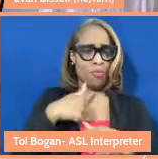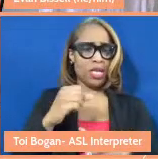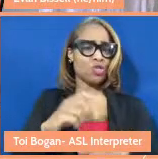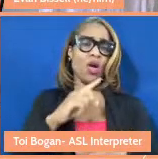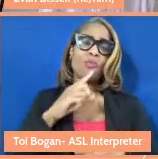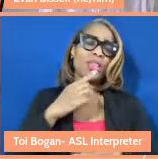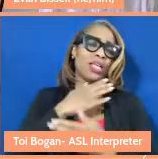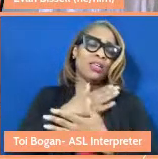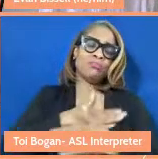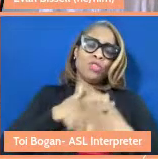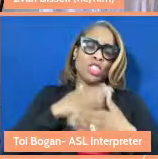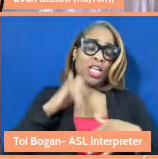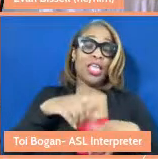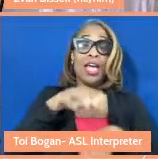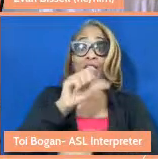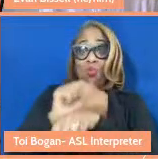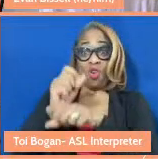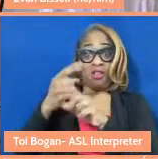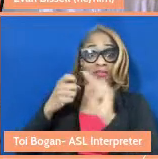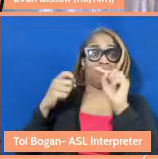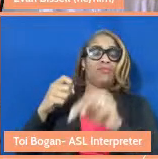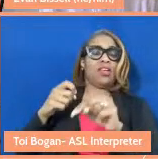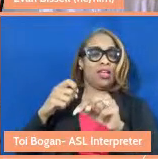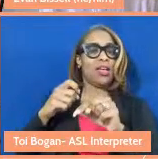The work of the institute is really try to make caring,